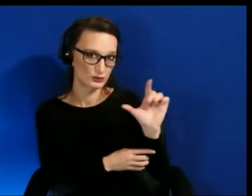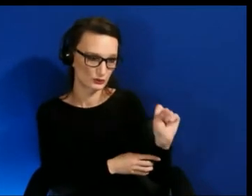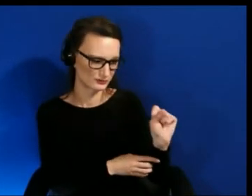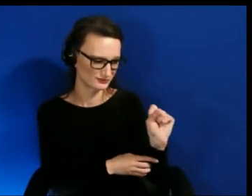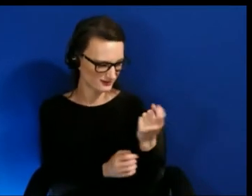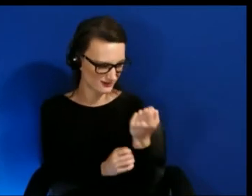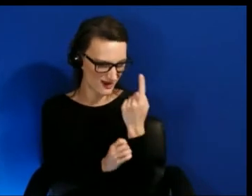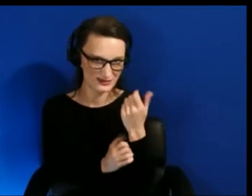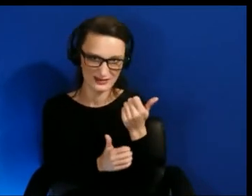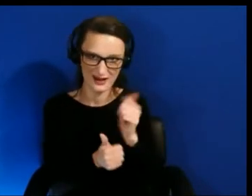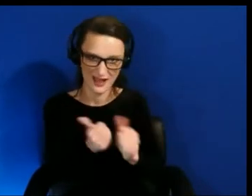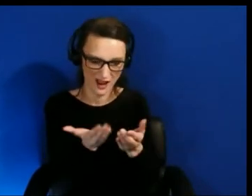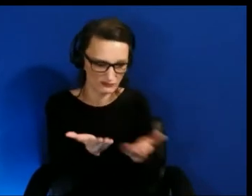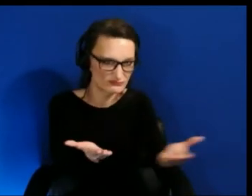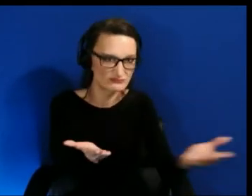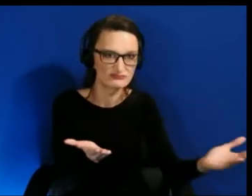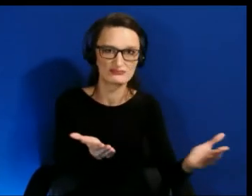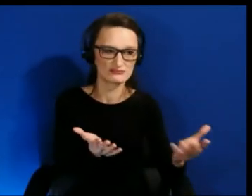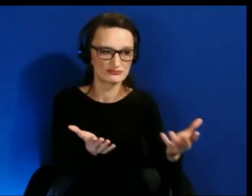and how people work with them.